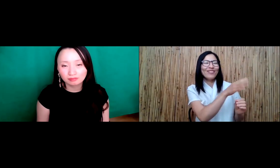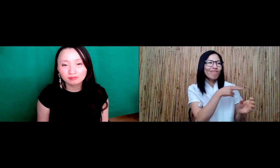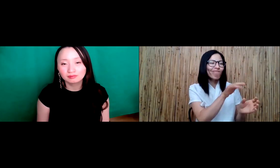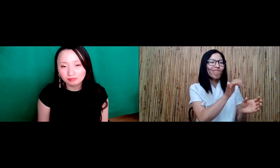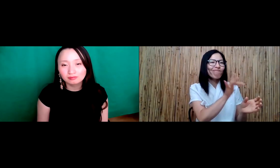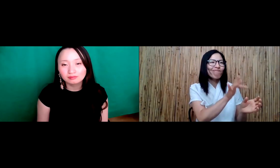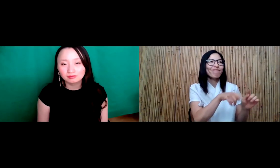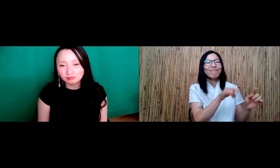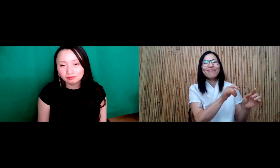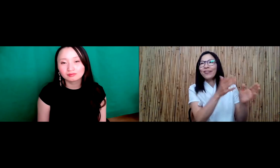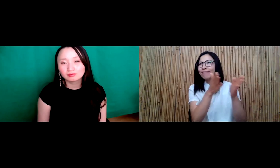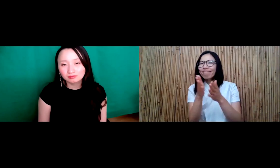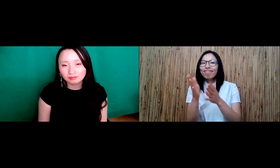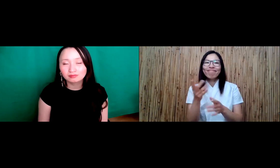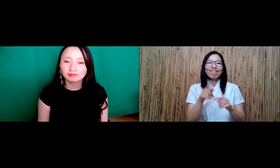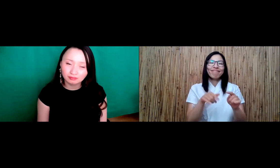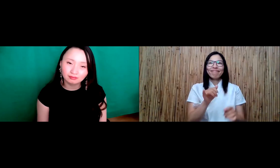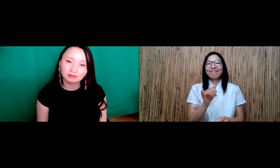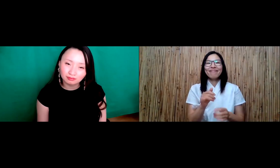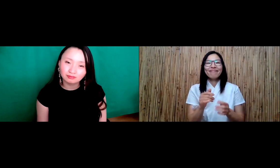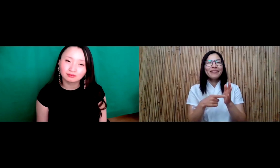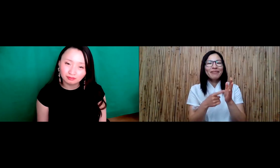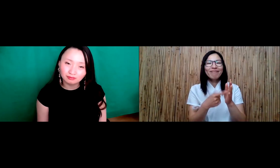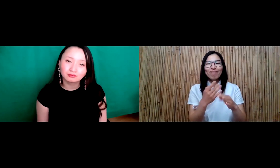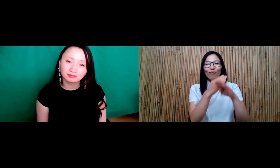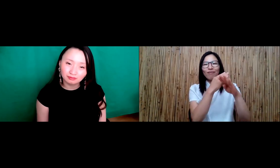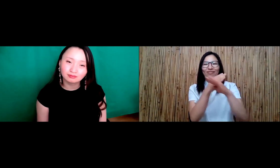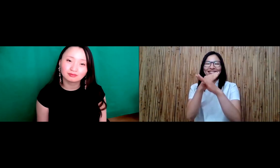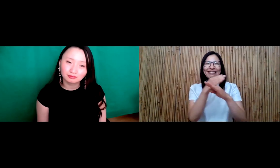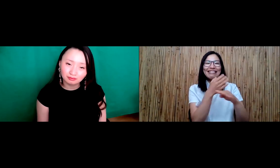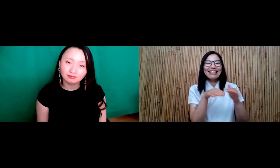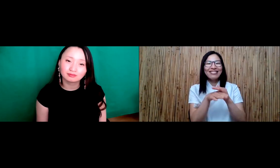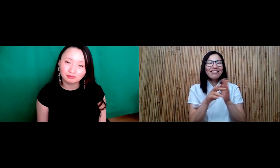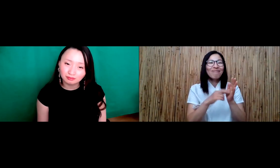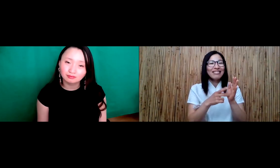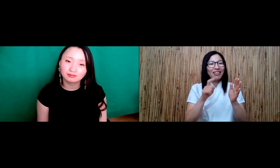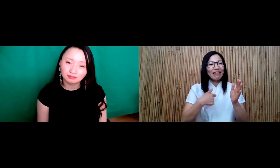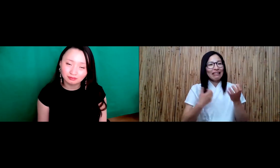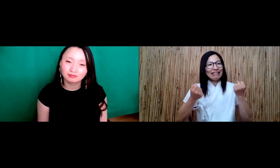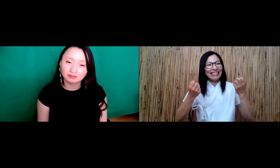on the school has that resource or not. And so, you know, there are a lot of barriers